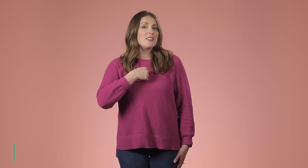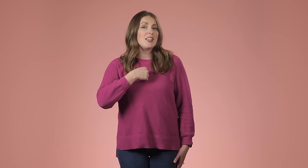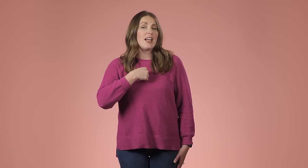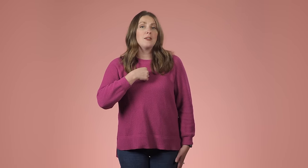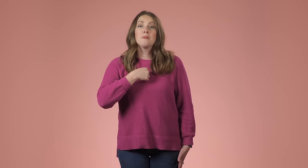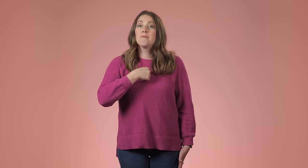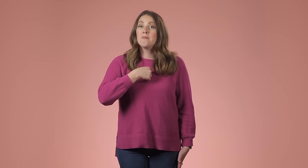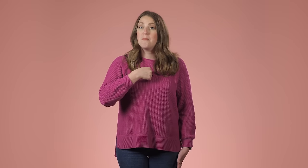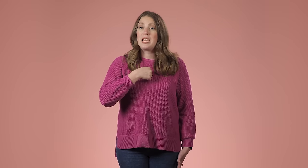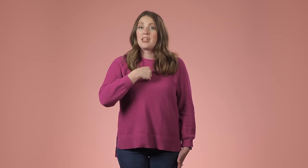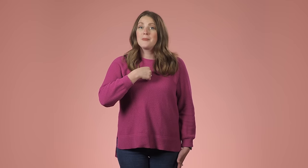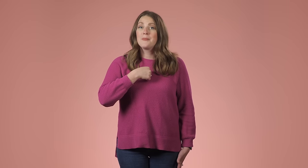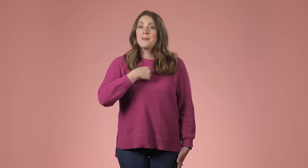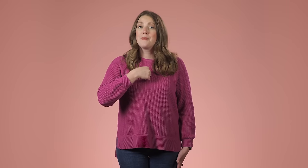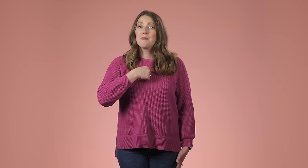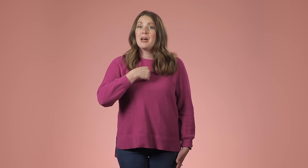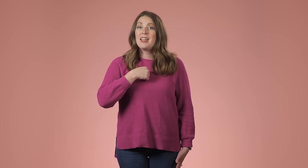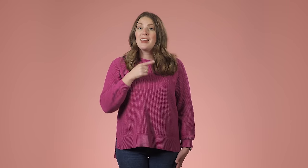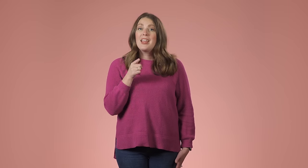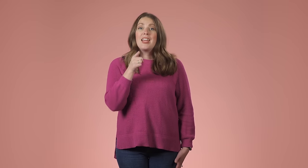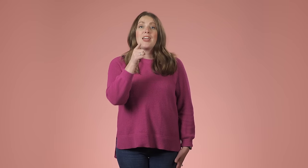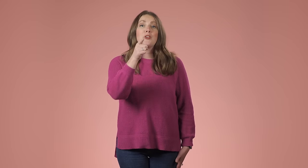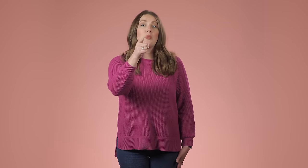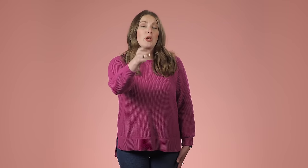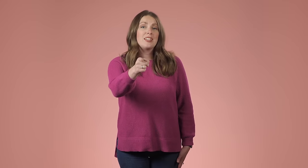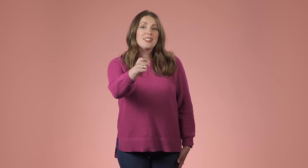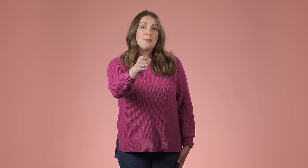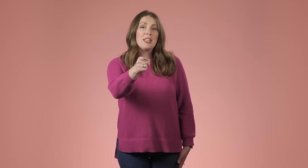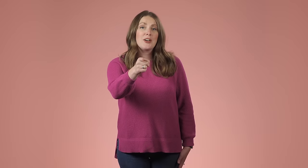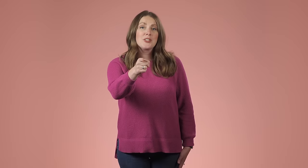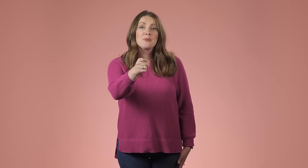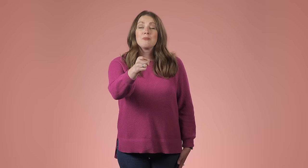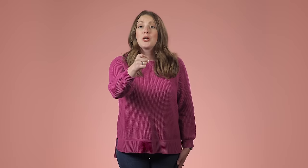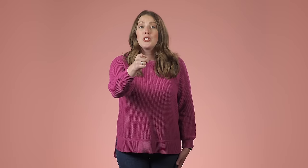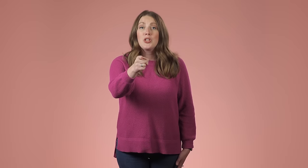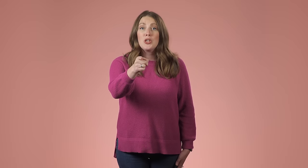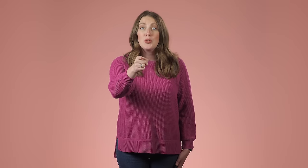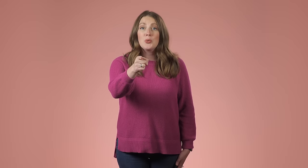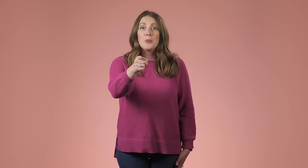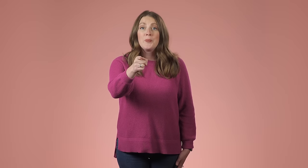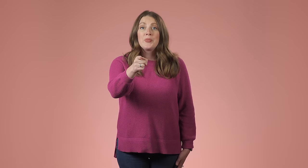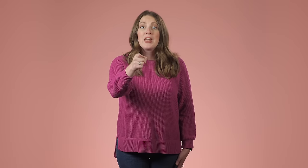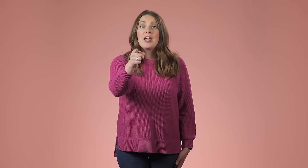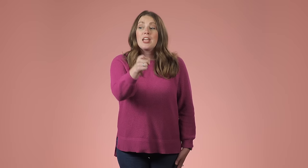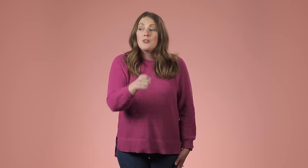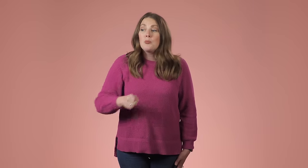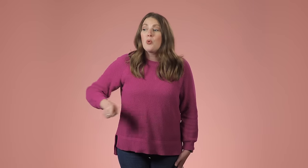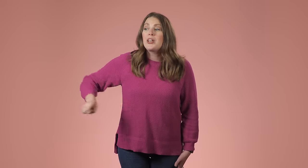and putting it up to your chest representing the sign 'my' but if you push it out